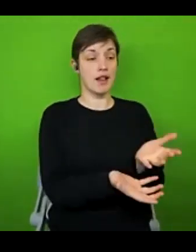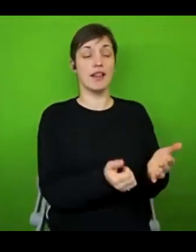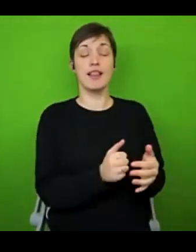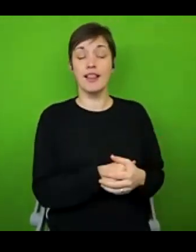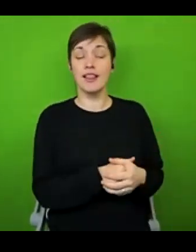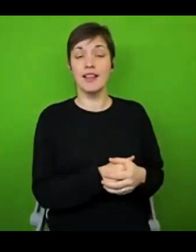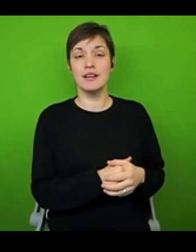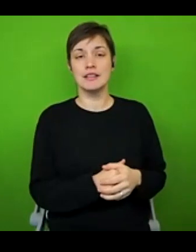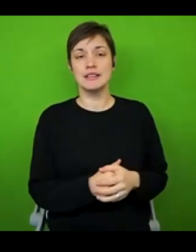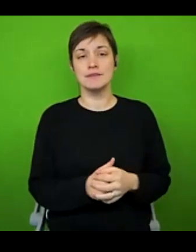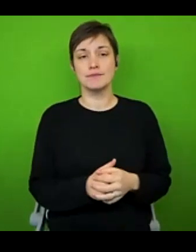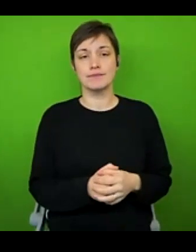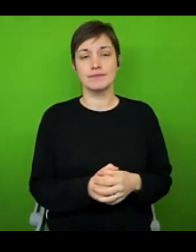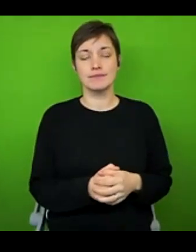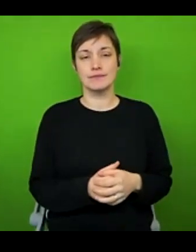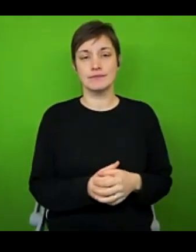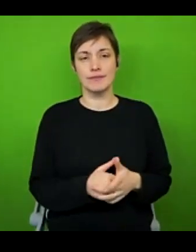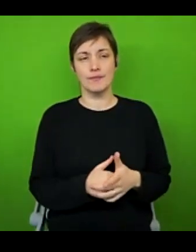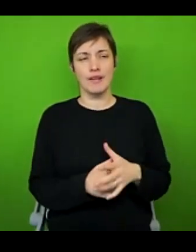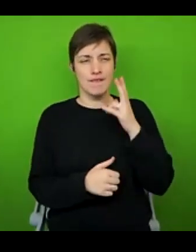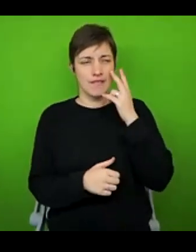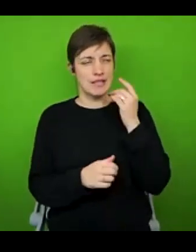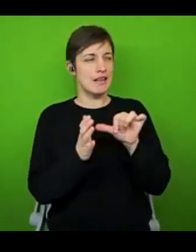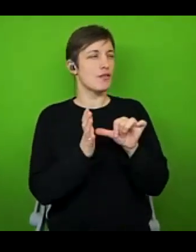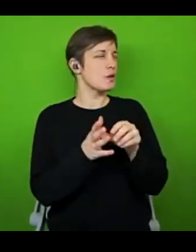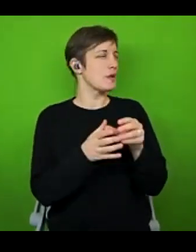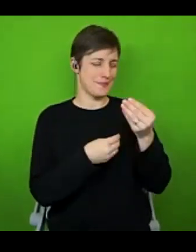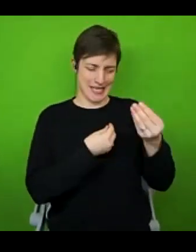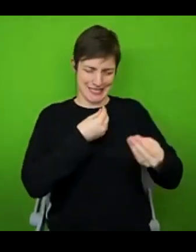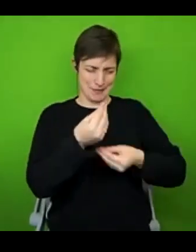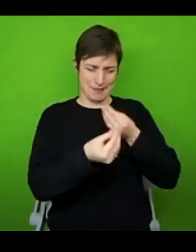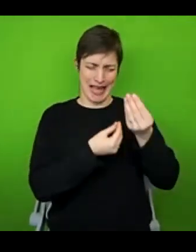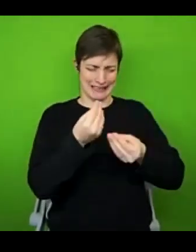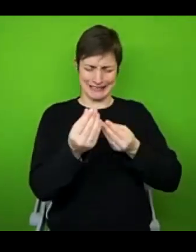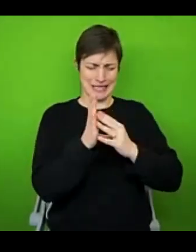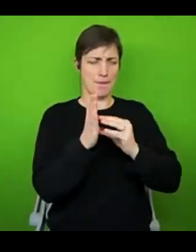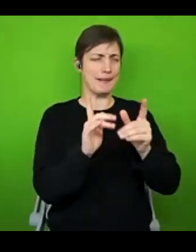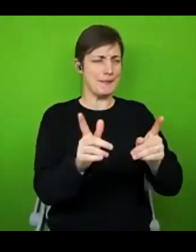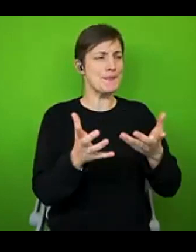Now I did find it really hard to think of a relevant example to try and explain what I mean here. And this one I know